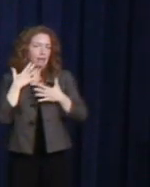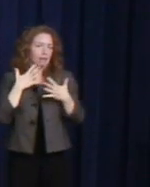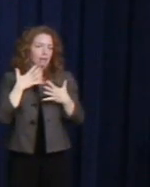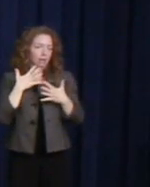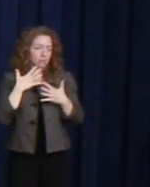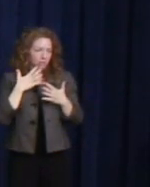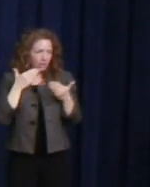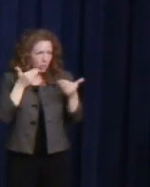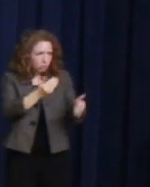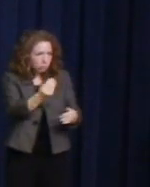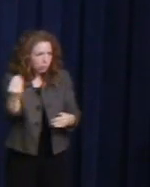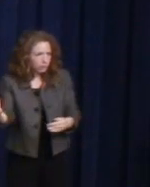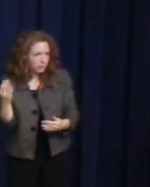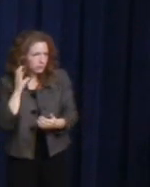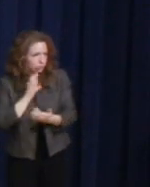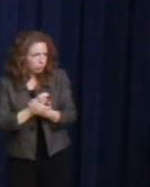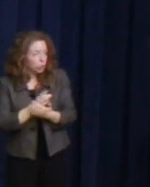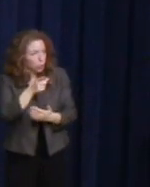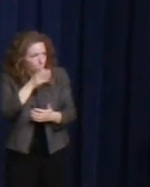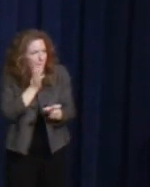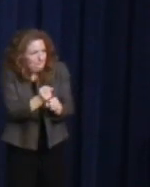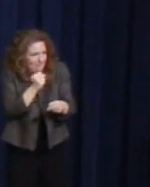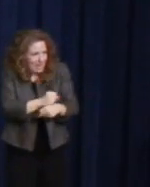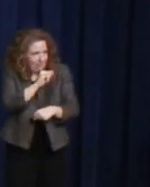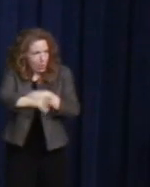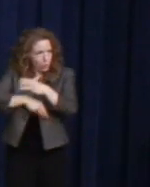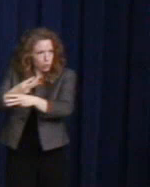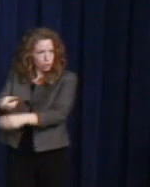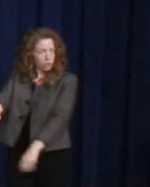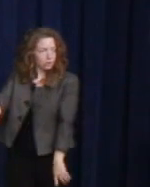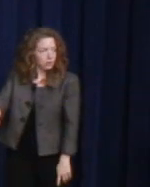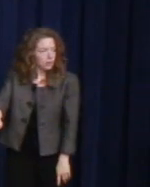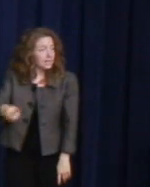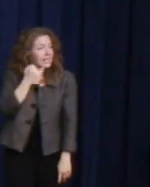And if you dream of a world in which you can hold your partner's hand while walking down